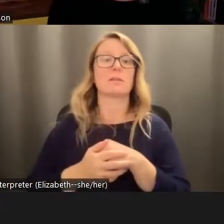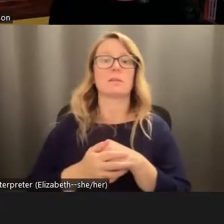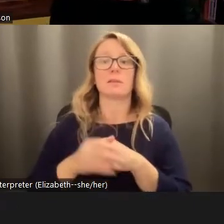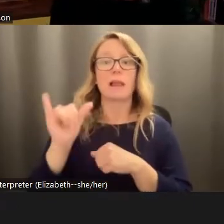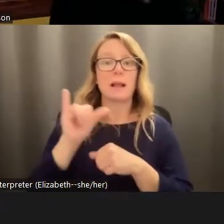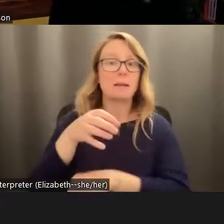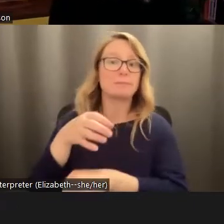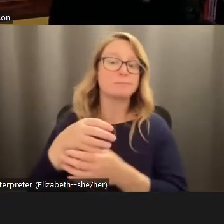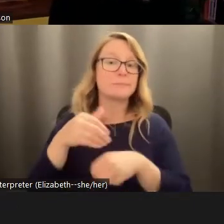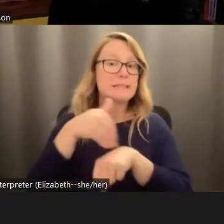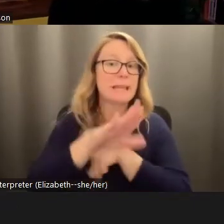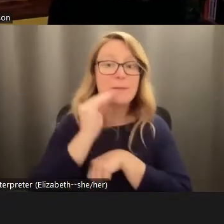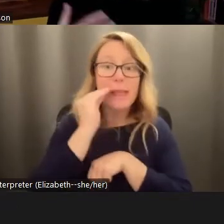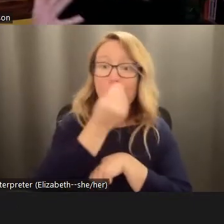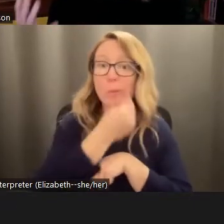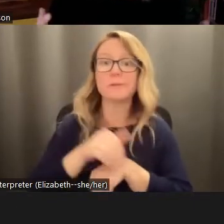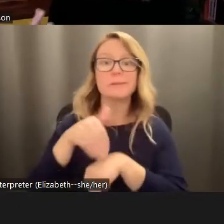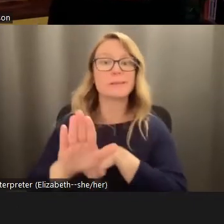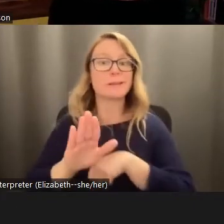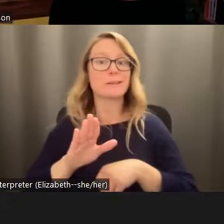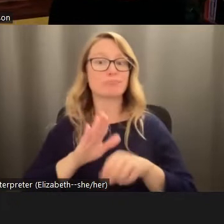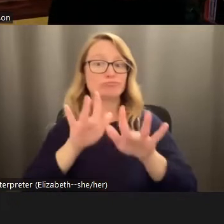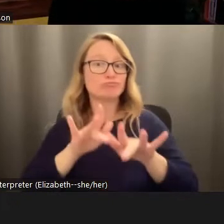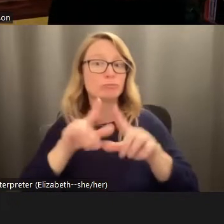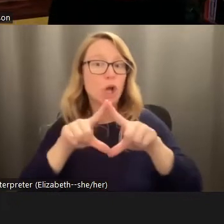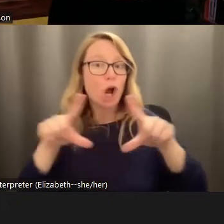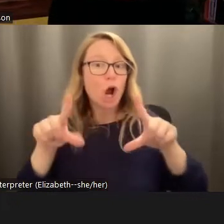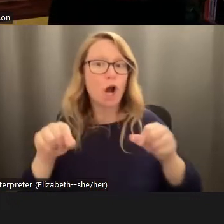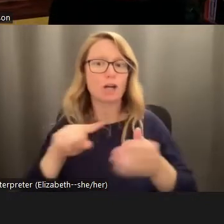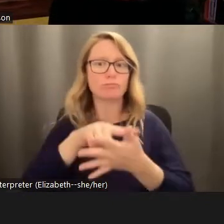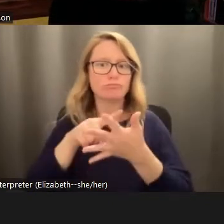cards. Yeah, there's so many support systems, in that case,